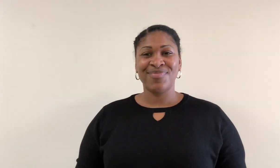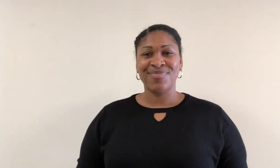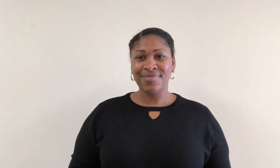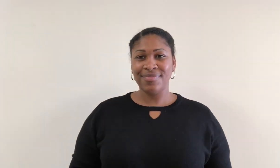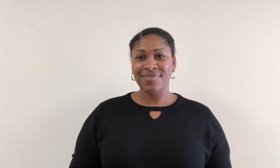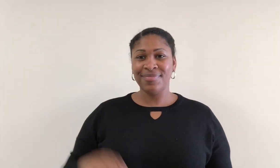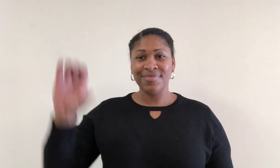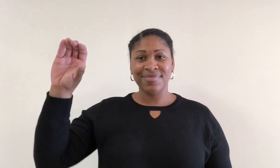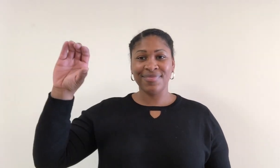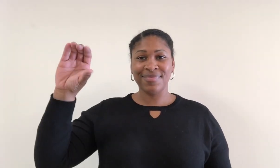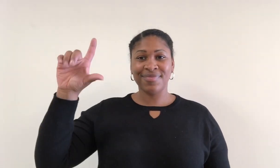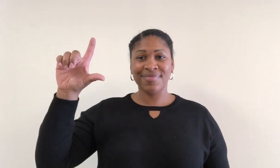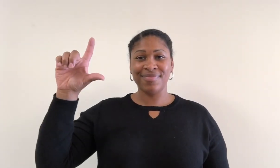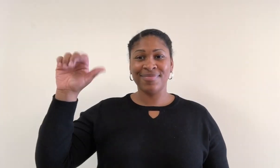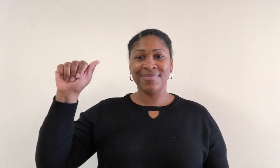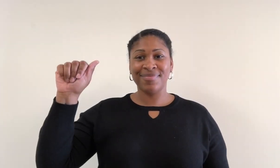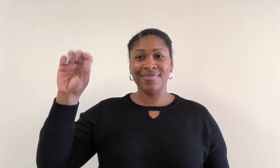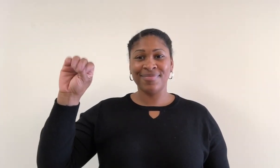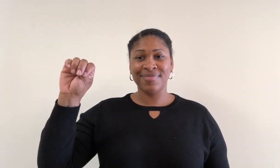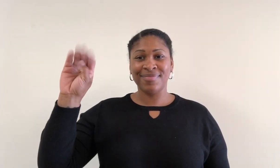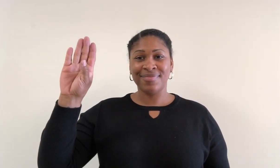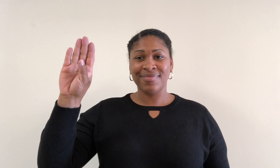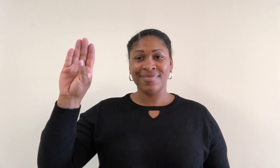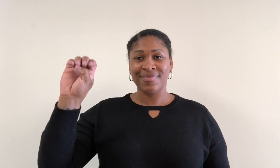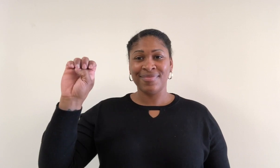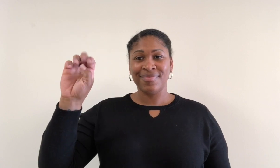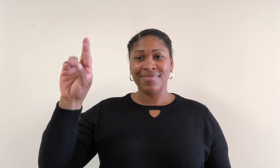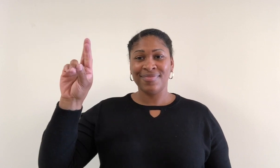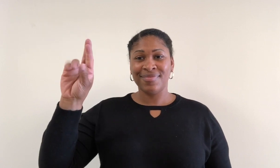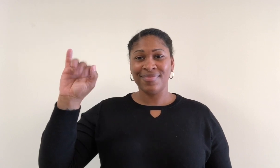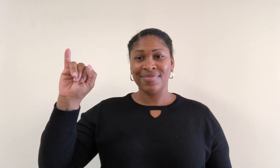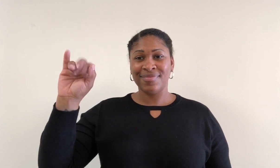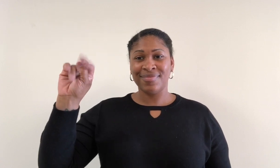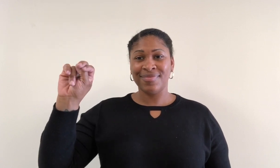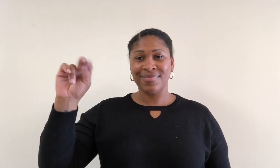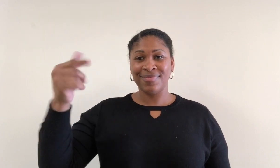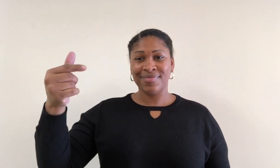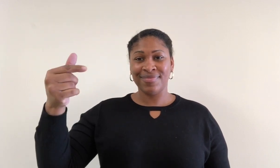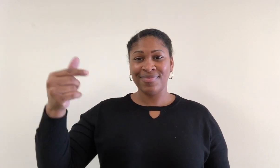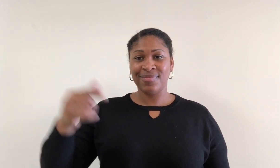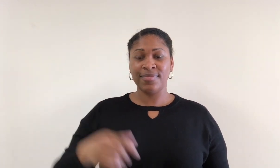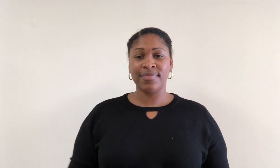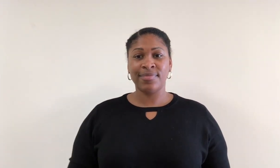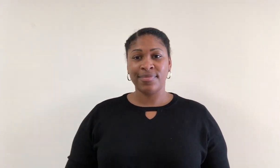Clambering